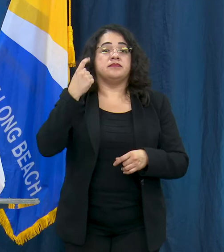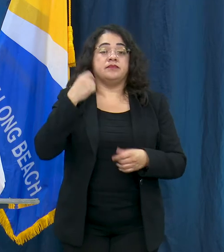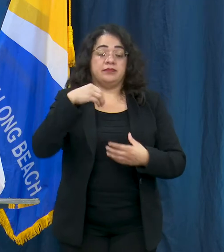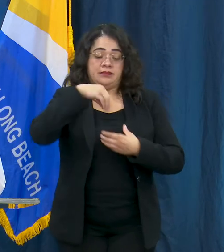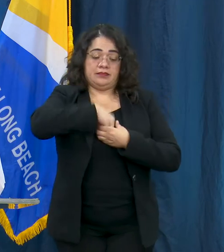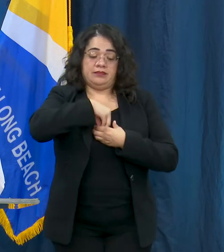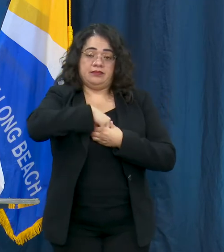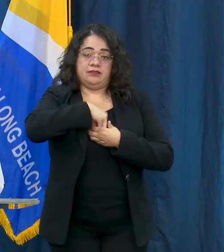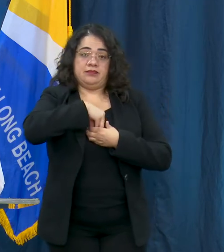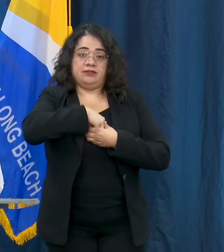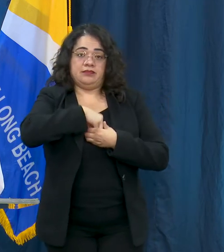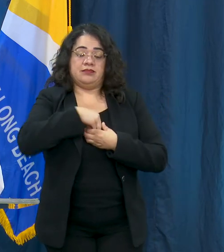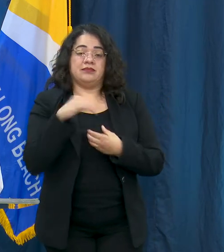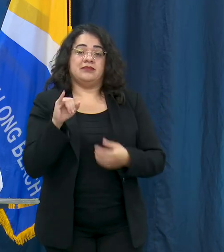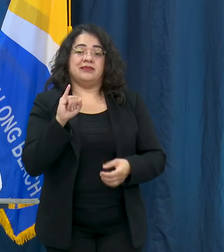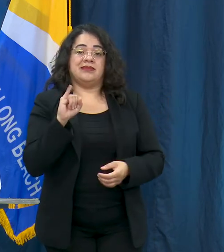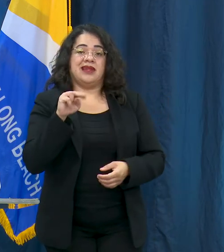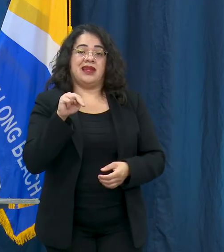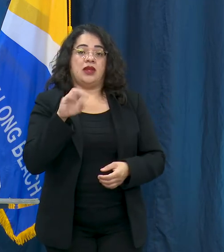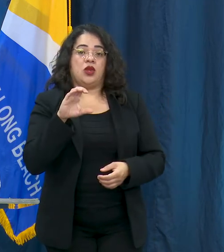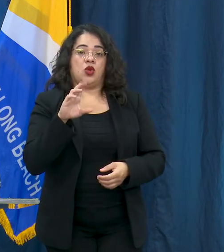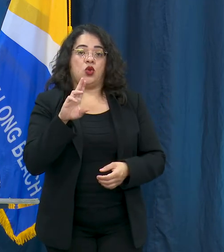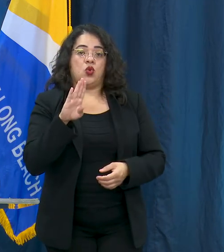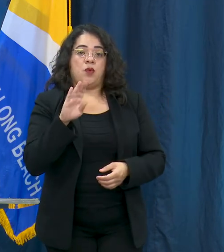to 14 days so that's how long it can take for you to develop